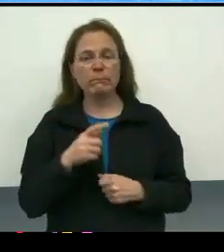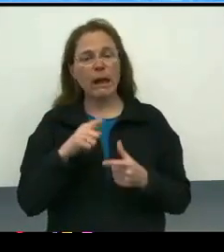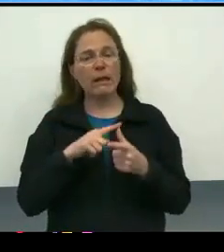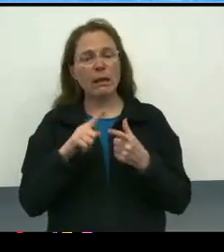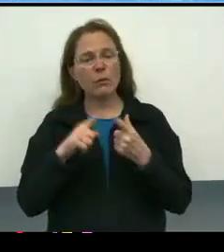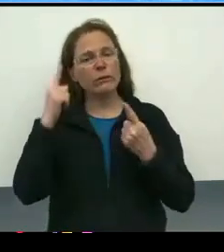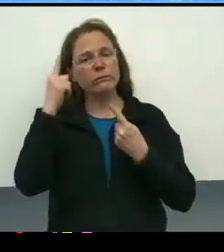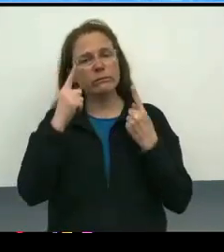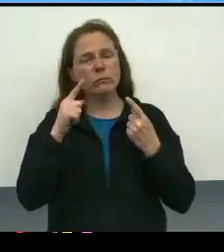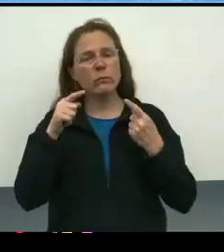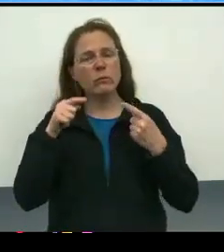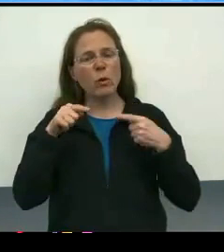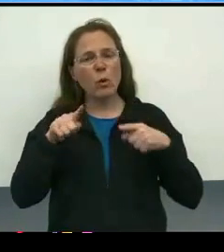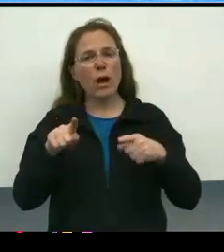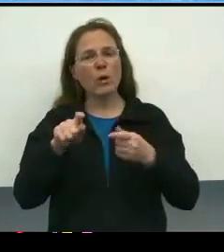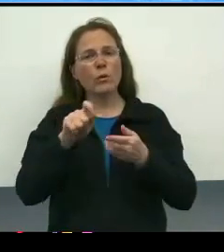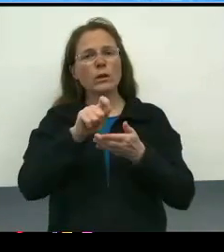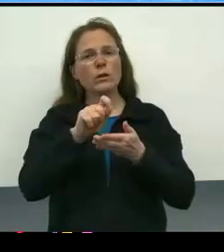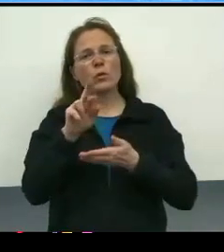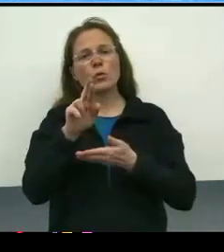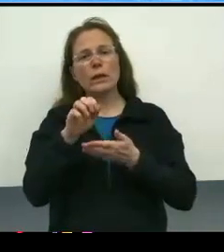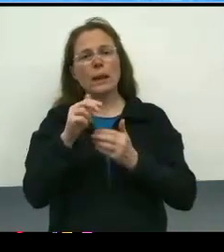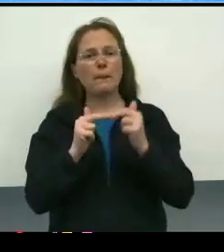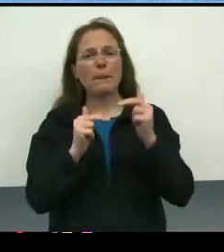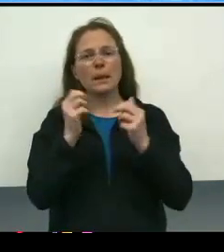as we rebuild a lot of these functions.